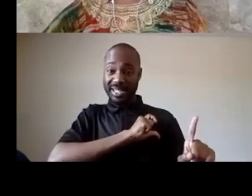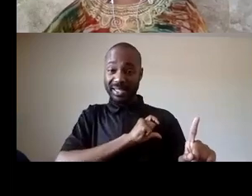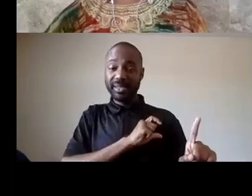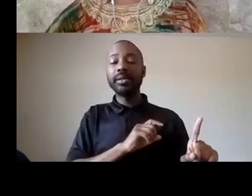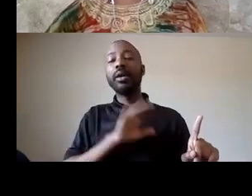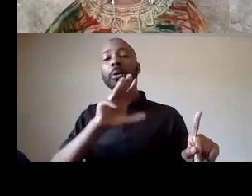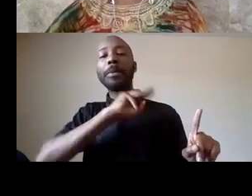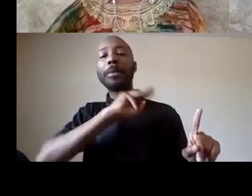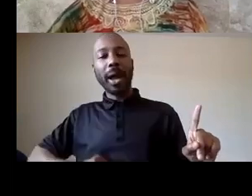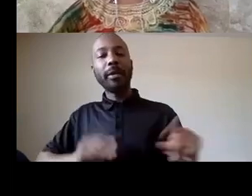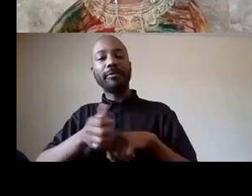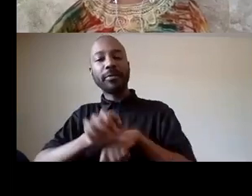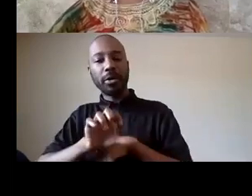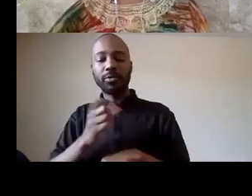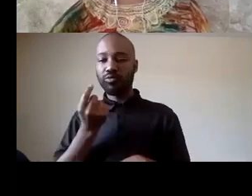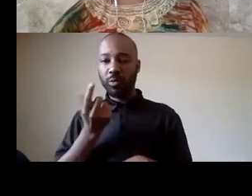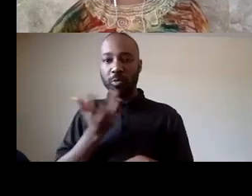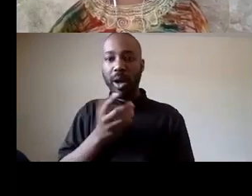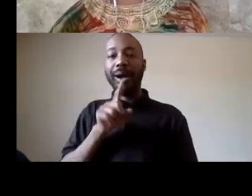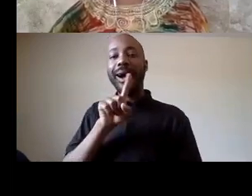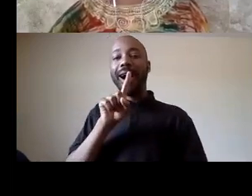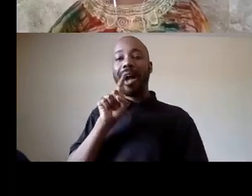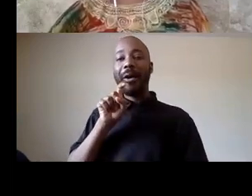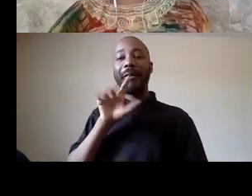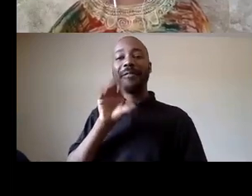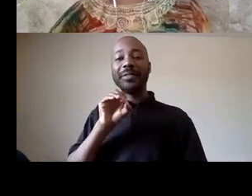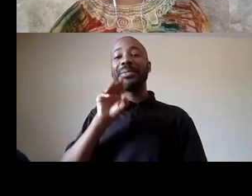do right remove 150 million dollars in spending